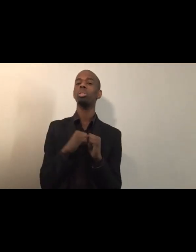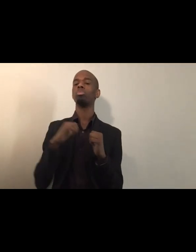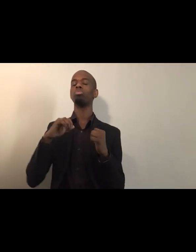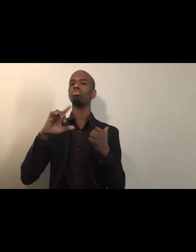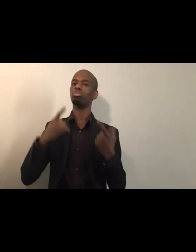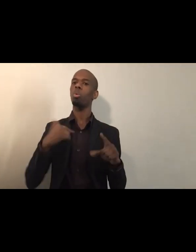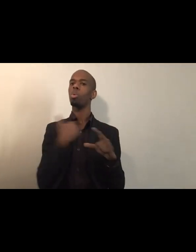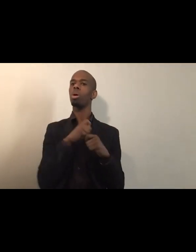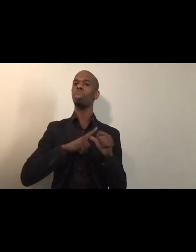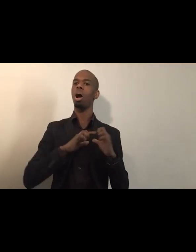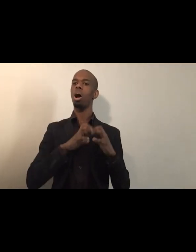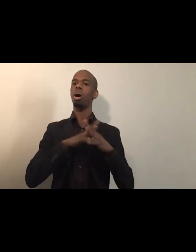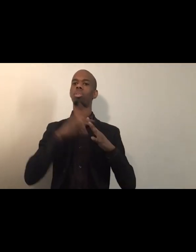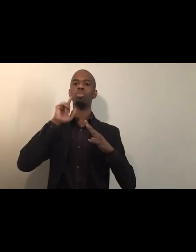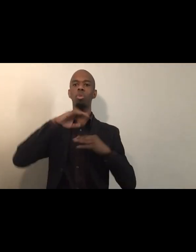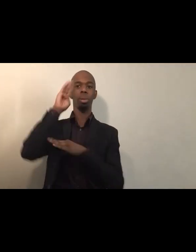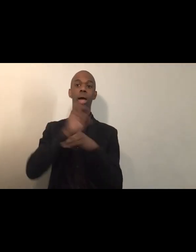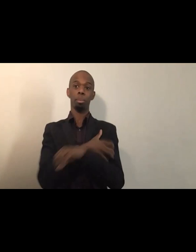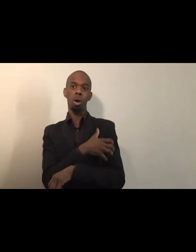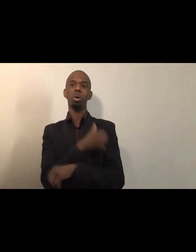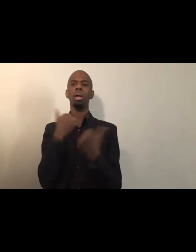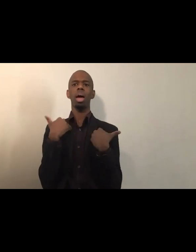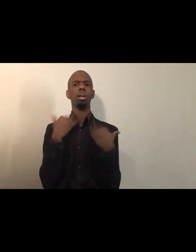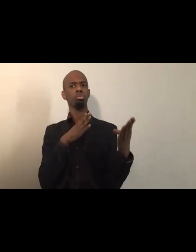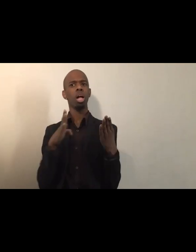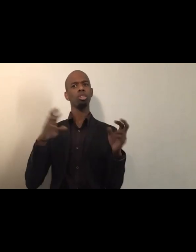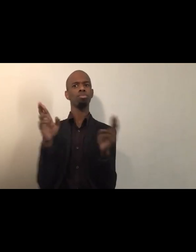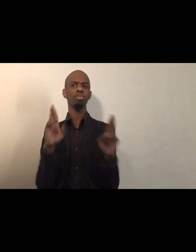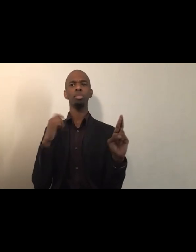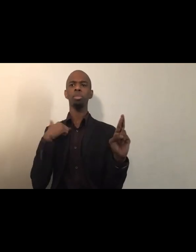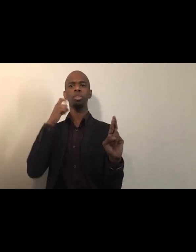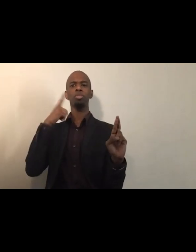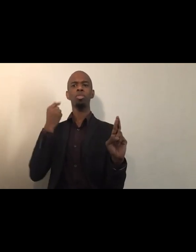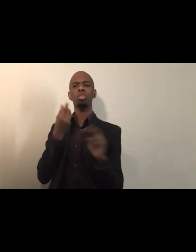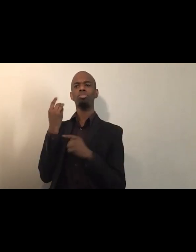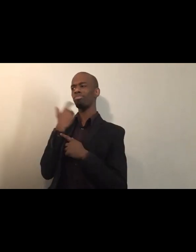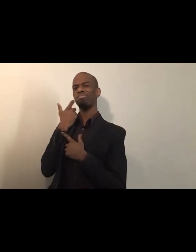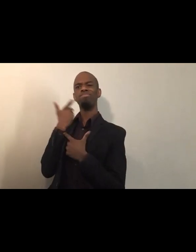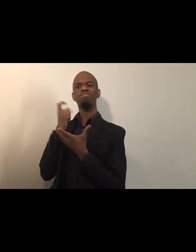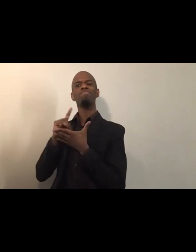that I had been working on for the last couple of weeks. And then yesterday, we got the verdict,